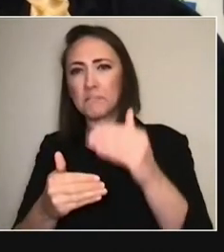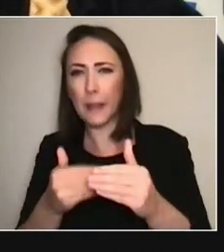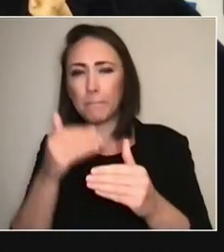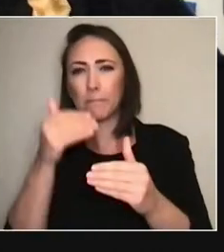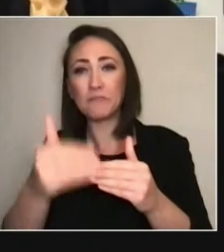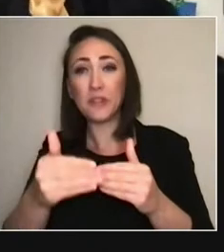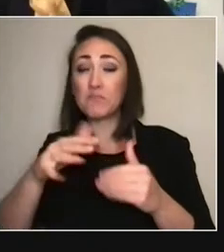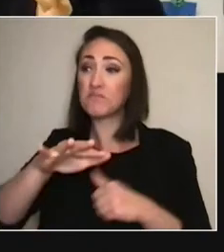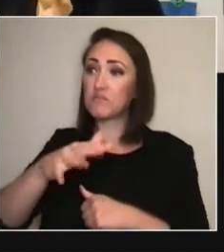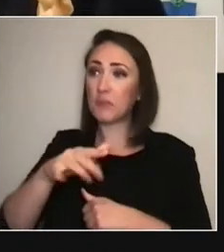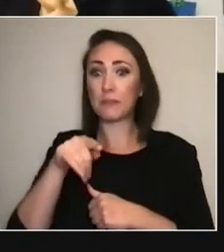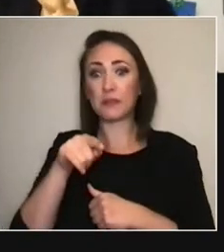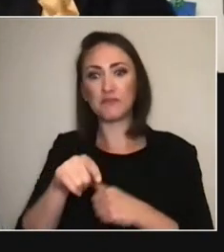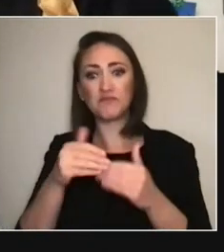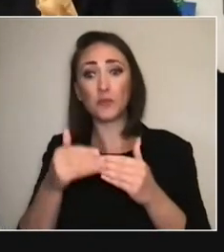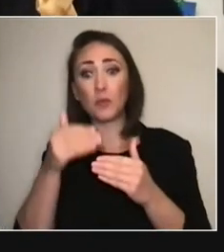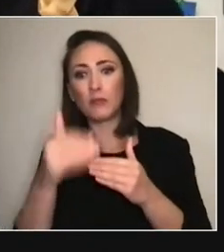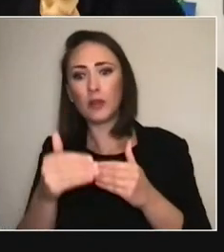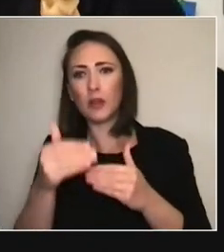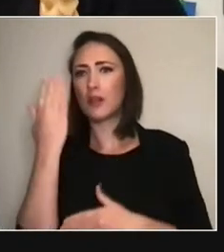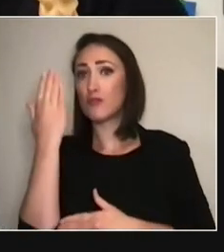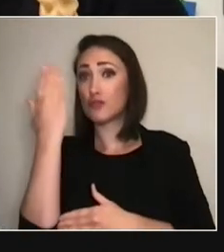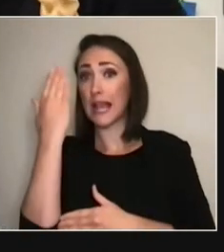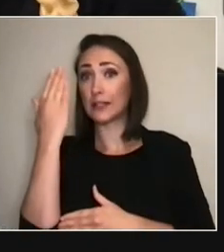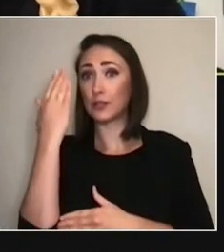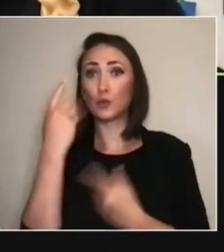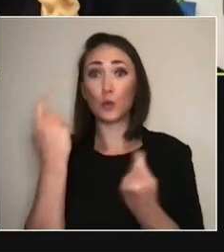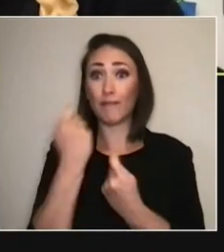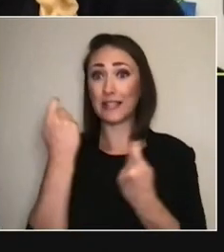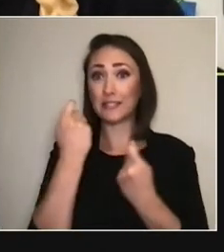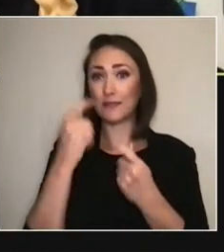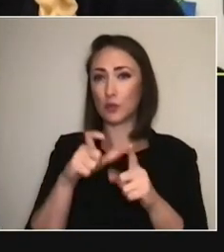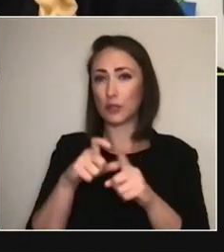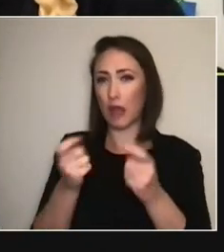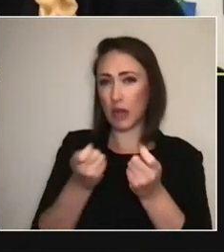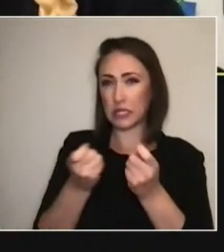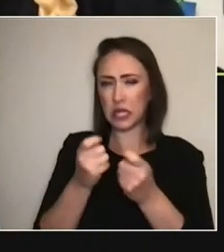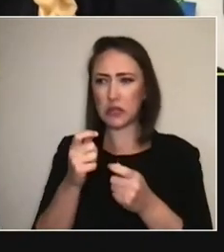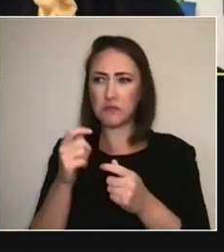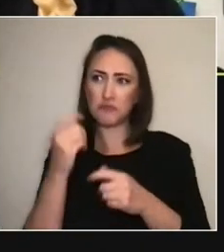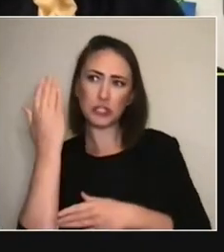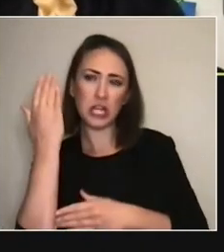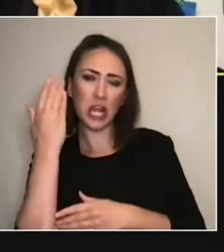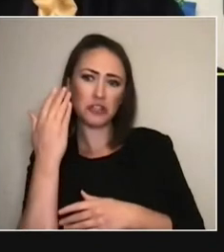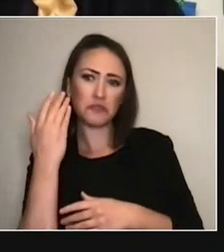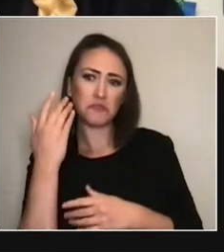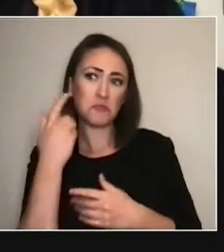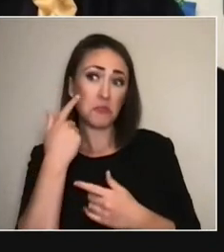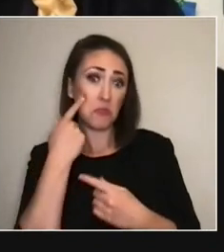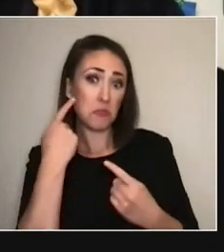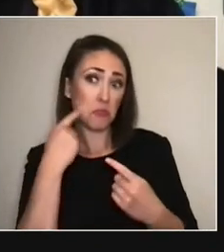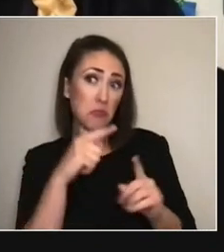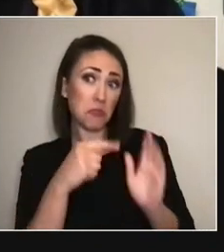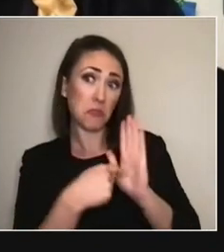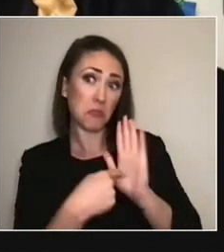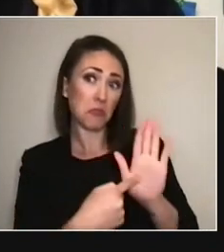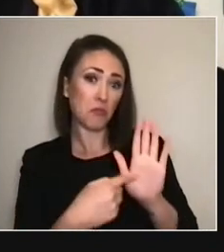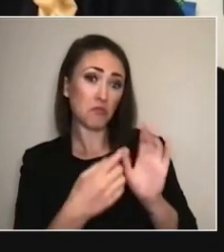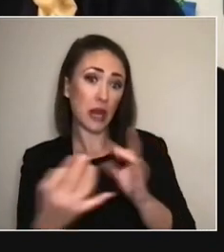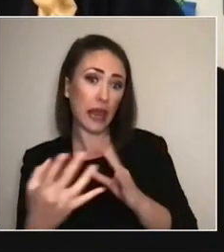a festival director to say, 'Let's premiere this.' Or maybe they're ready to go. So, we will hope to produce two or three of the projects